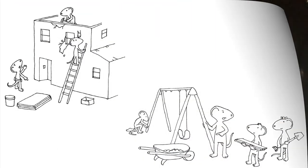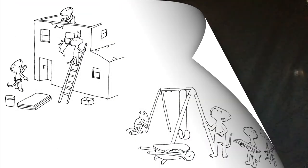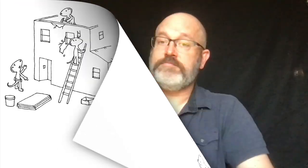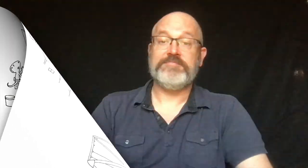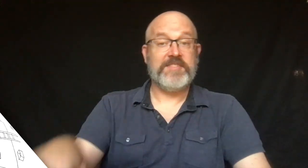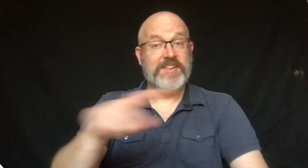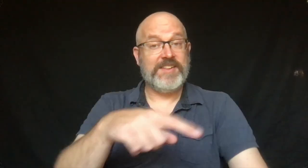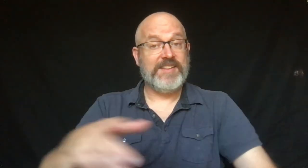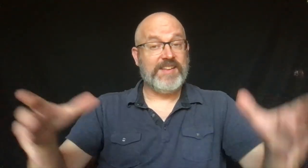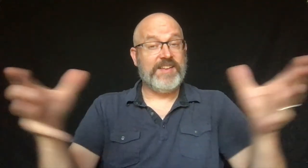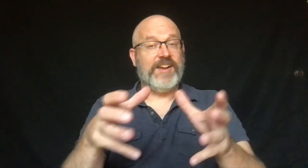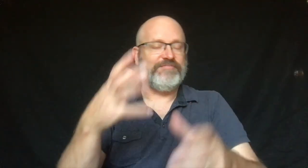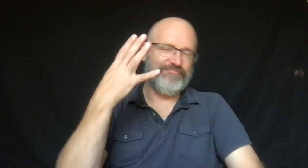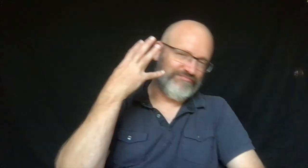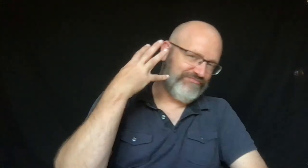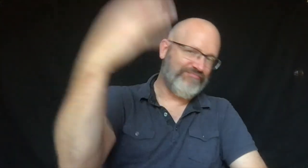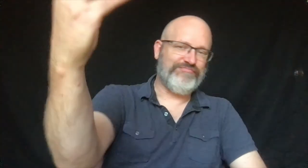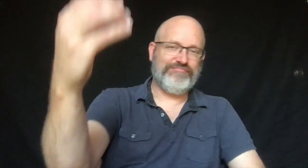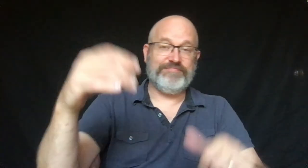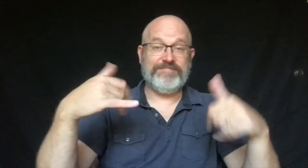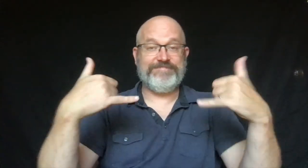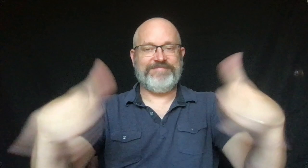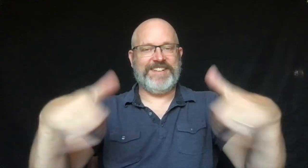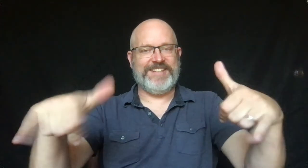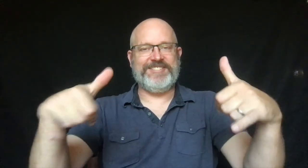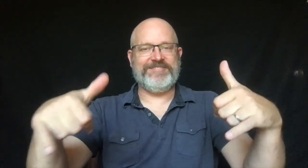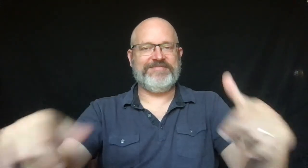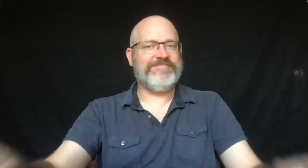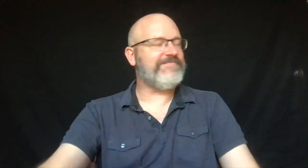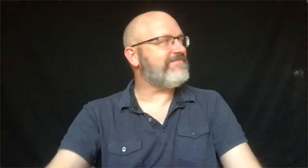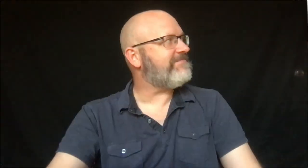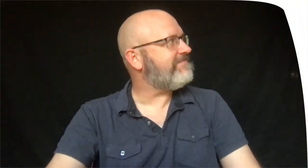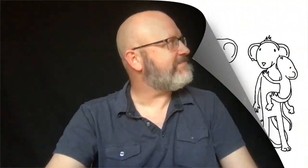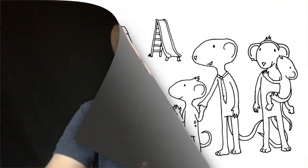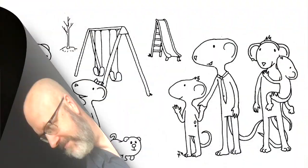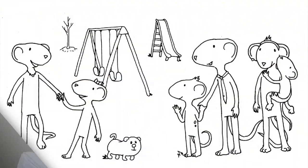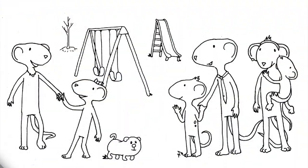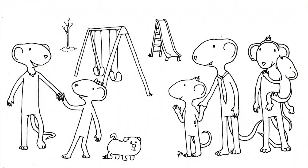And eventually they would all go out to play.